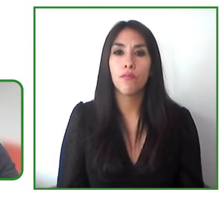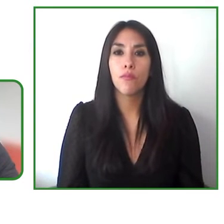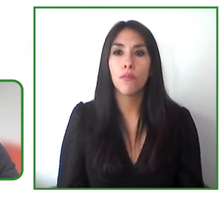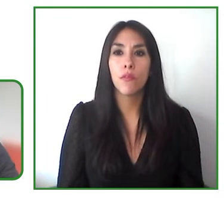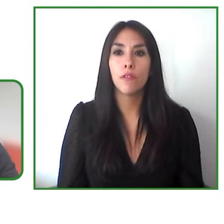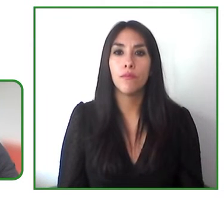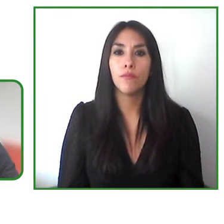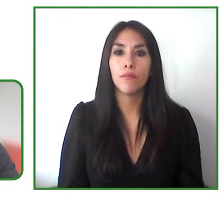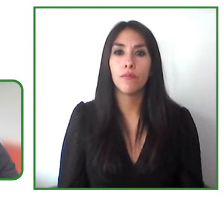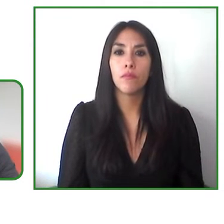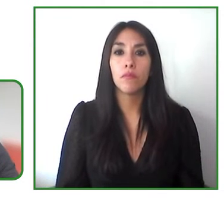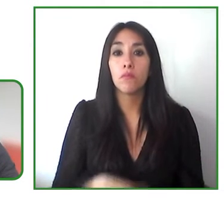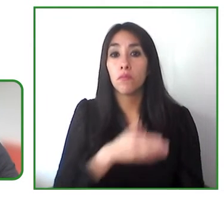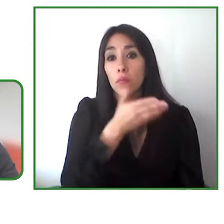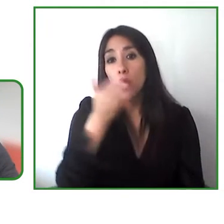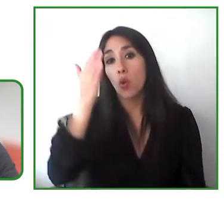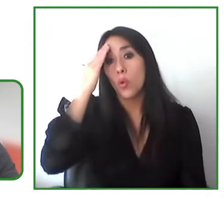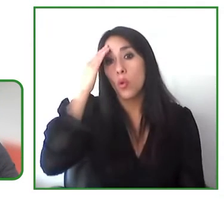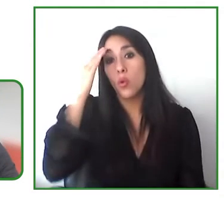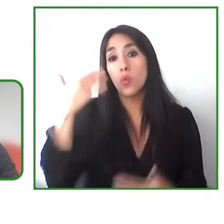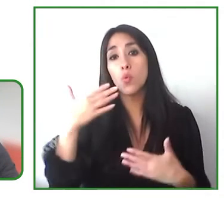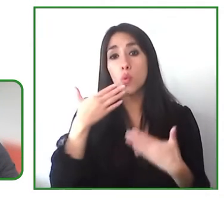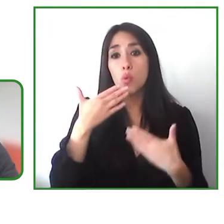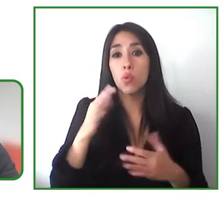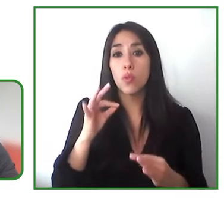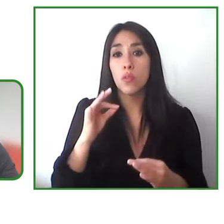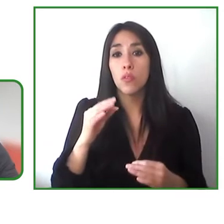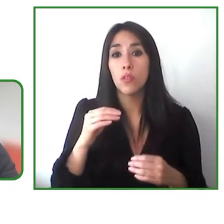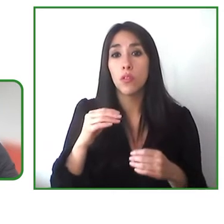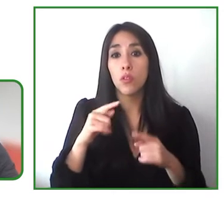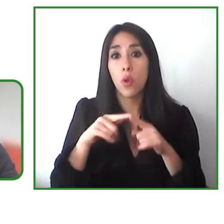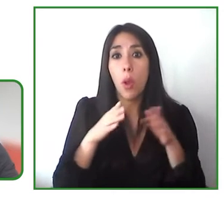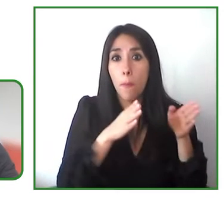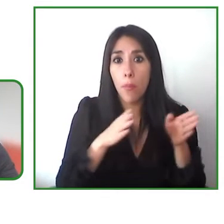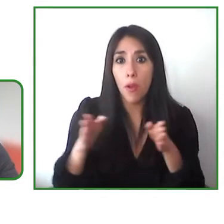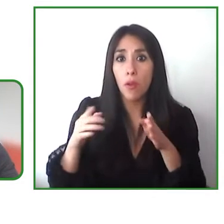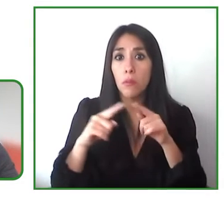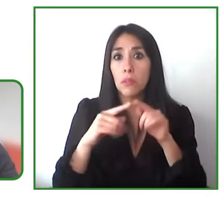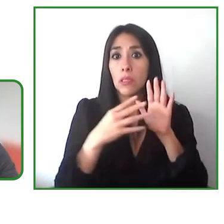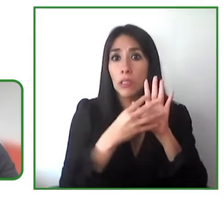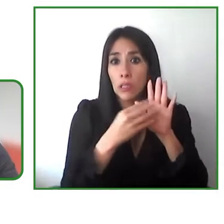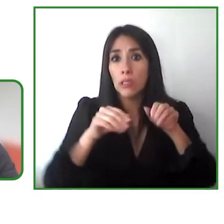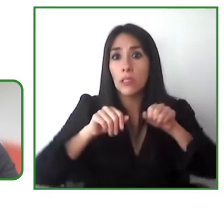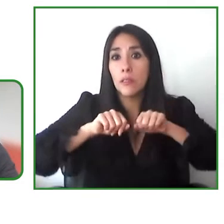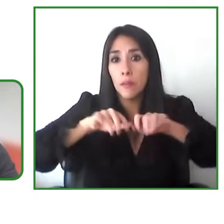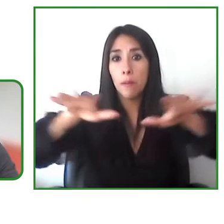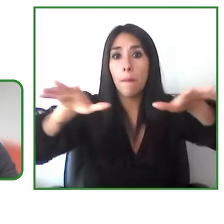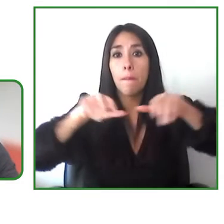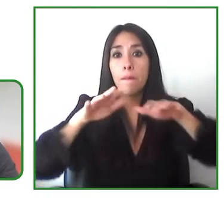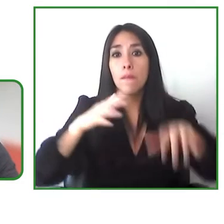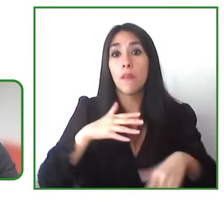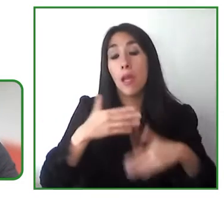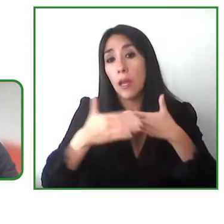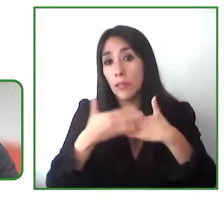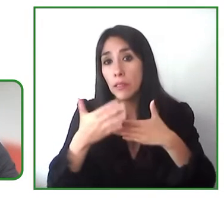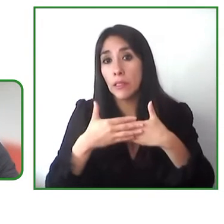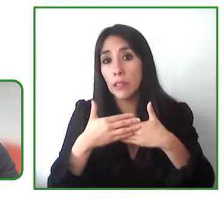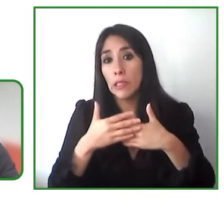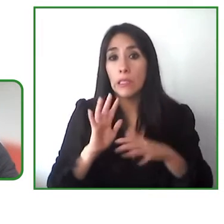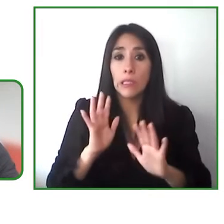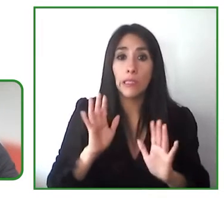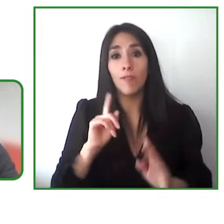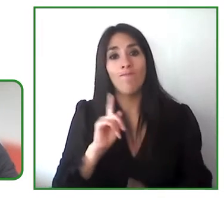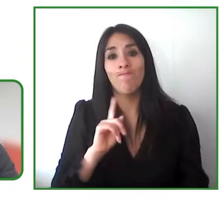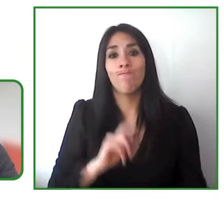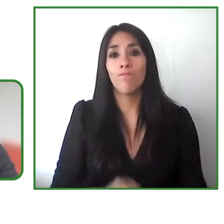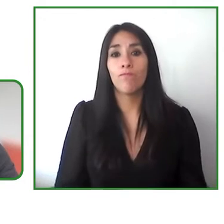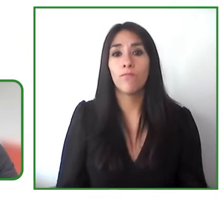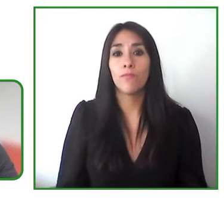know with this replication road or path it's not easy at all i wanted to ask you what's